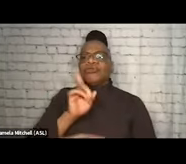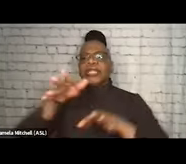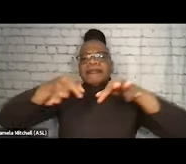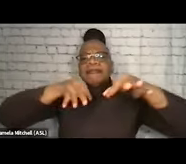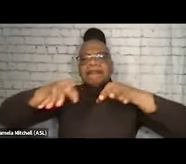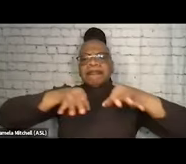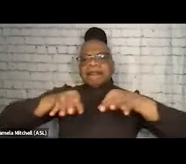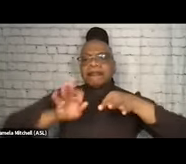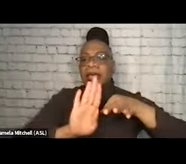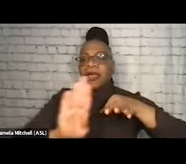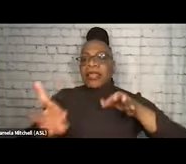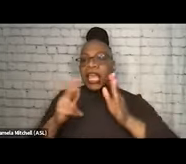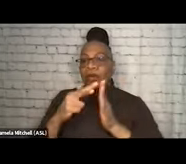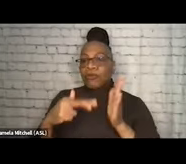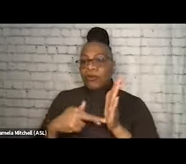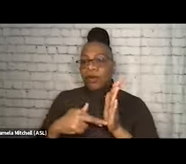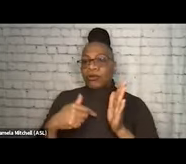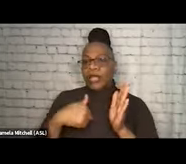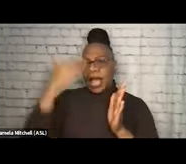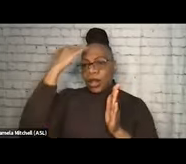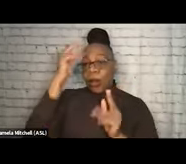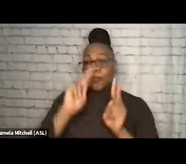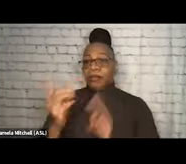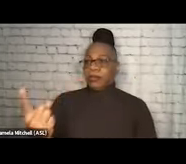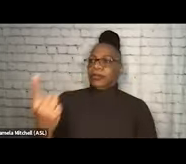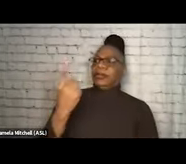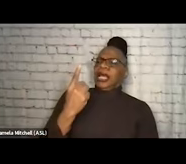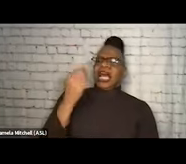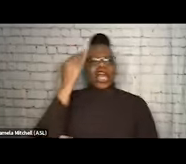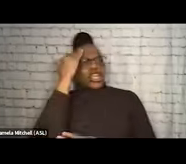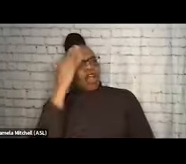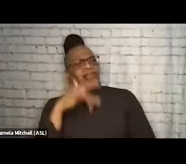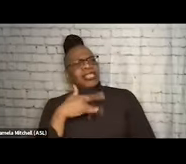I know certainly folks have come to me and said, like, you know, it feels like me as the peer,